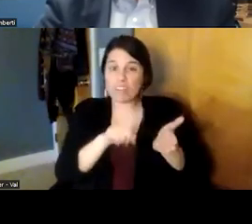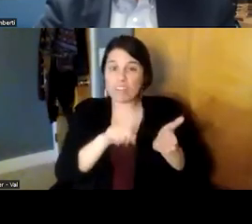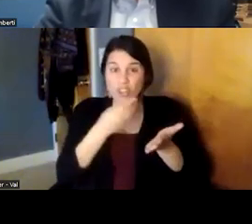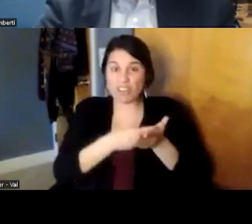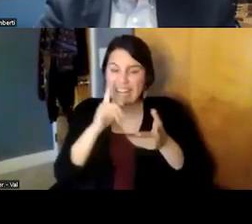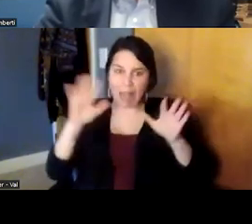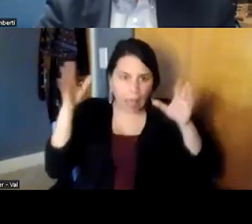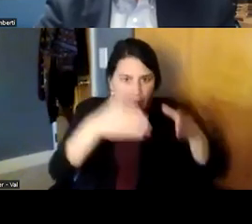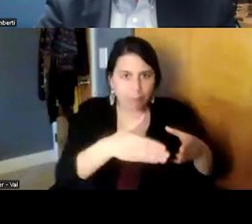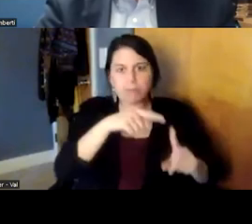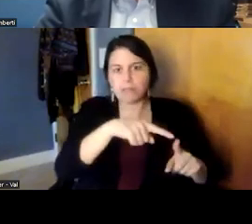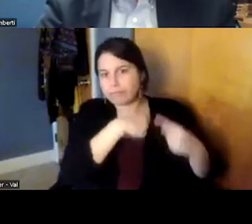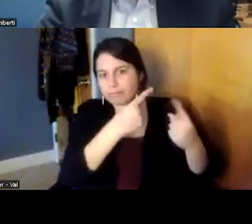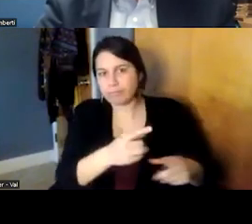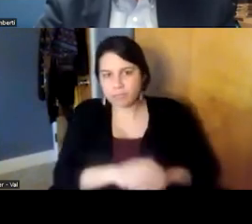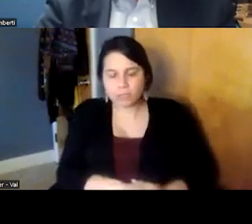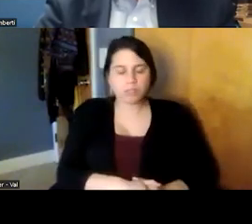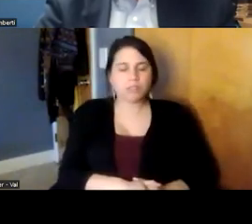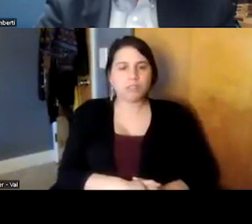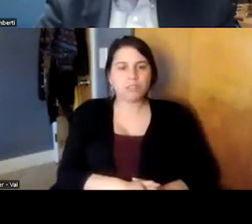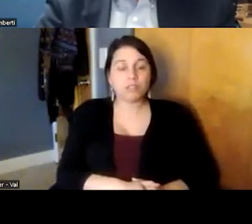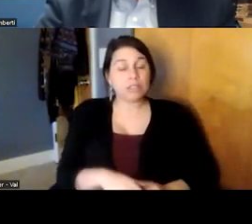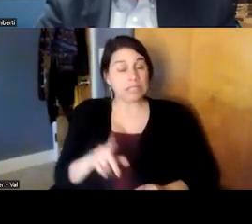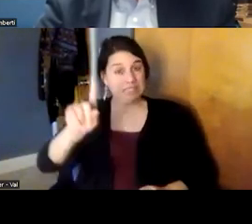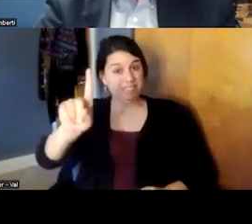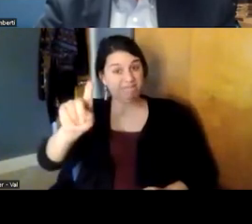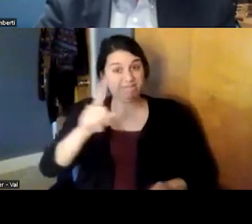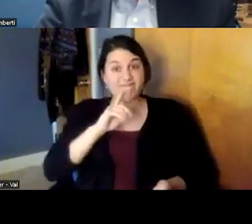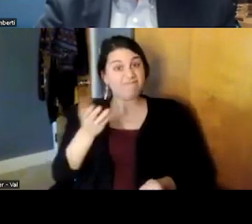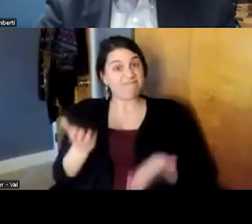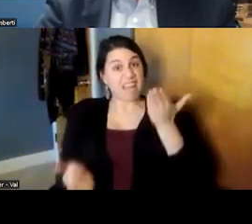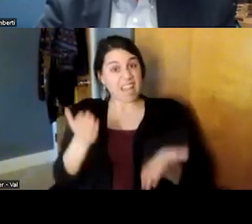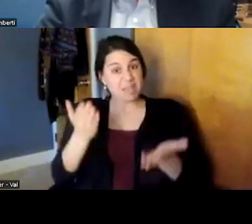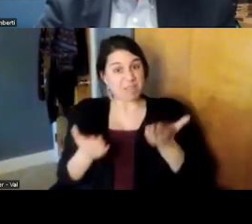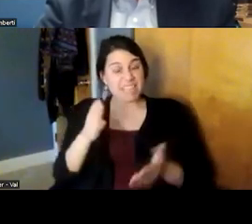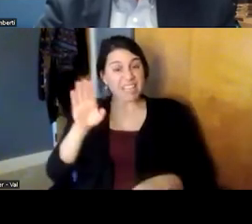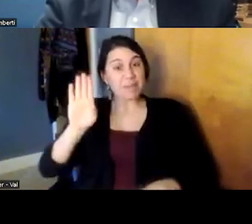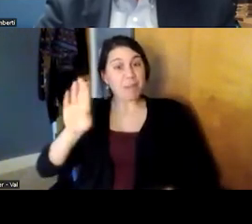those areas of study is there a possibility or even a risk that the biopsychosocial model will